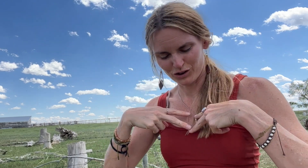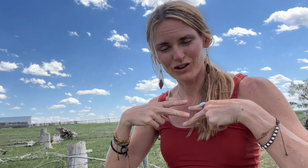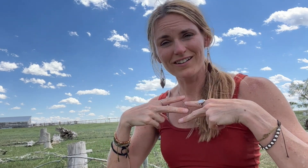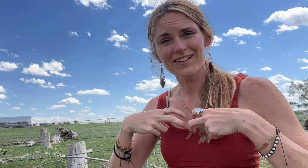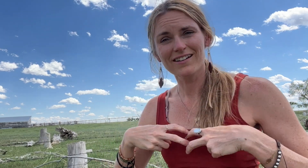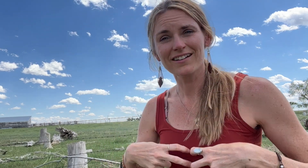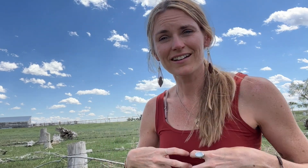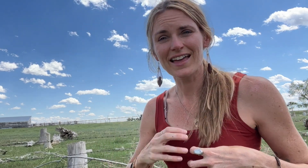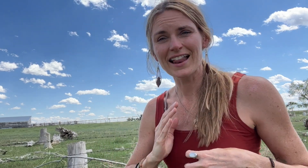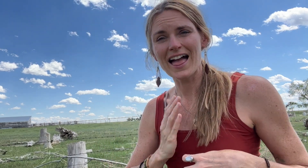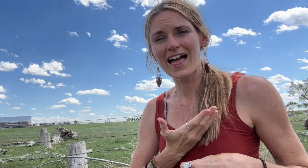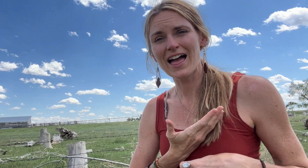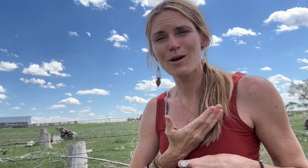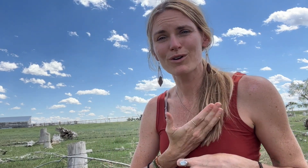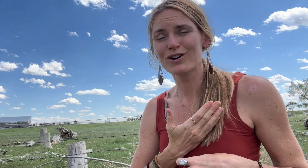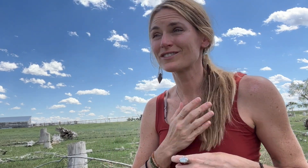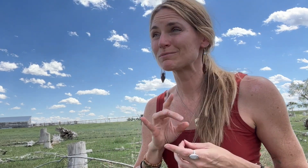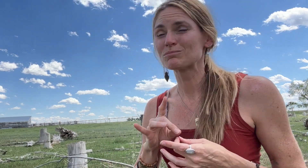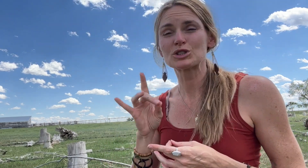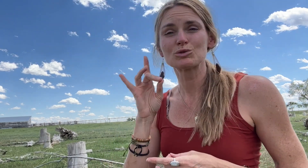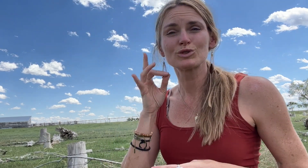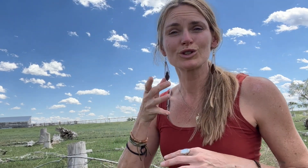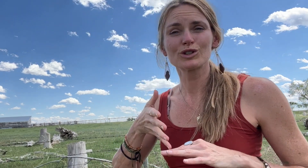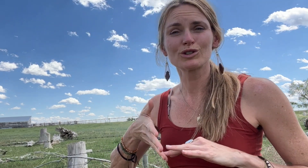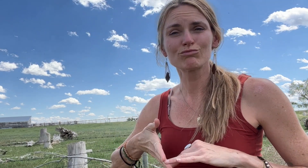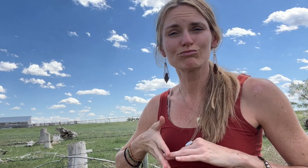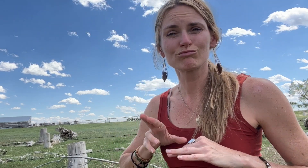our spiritual roots.